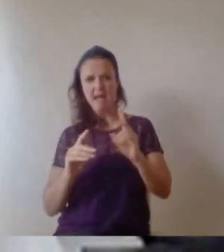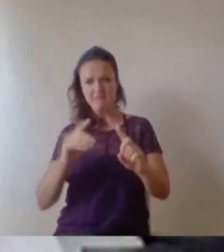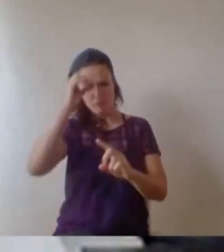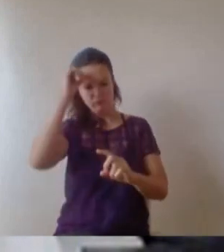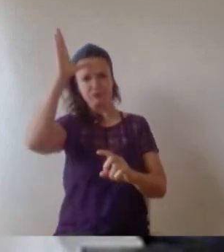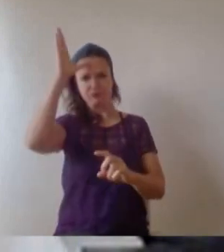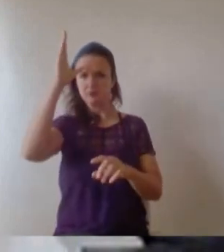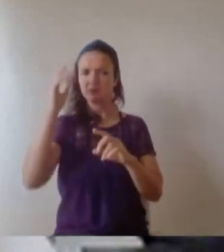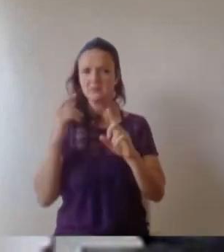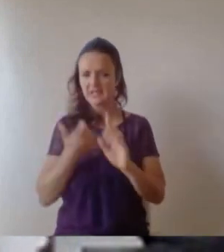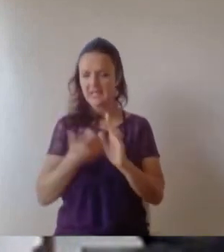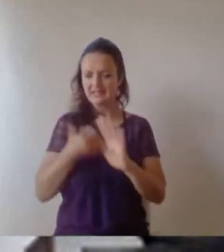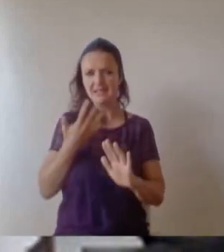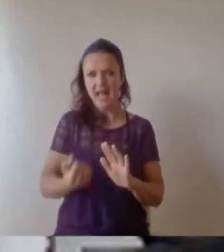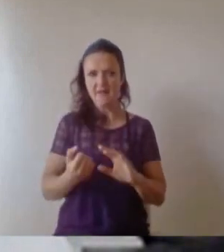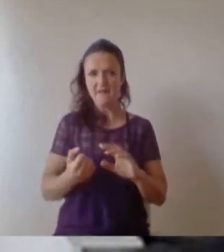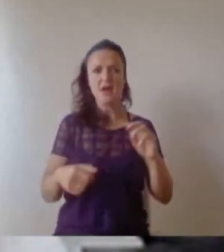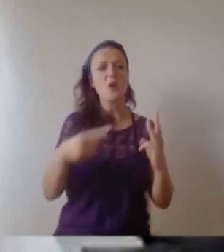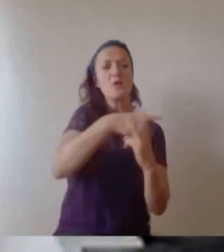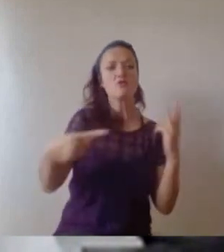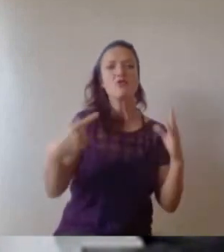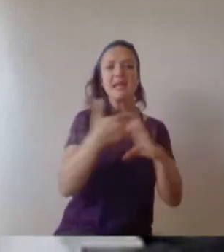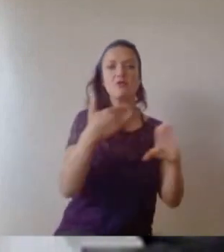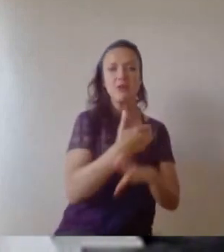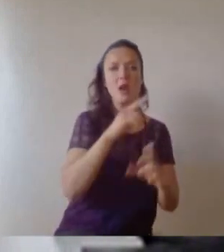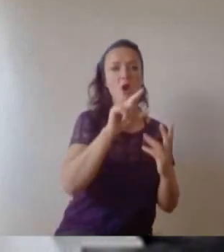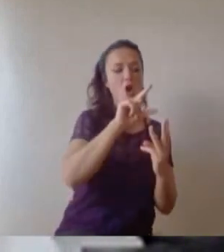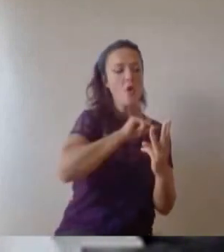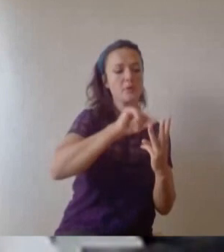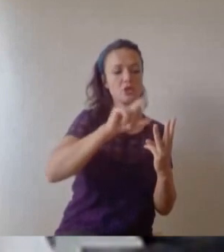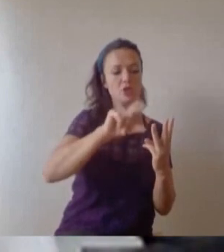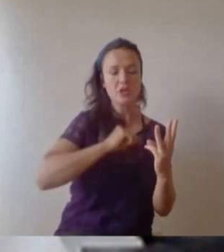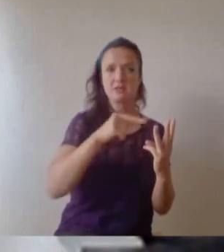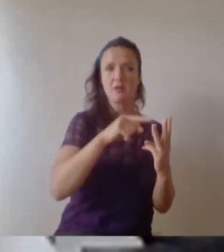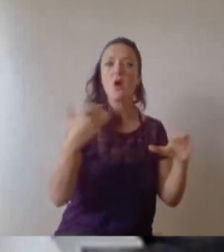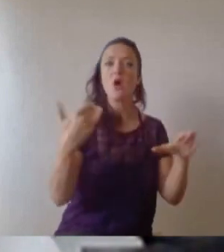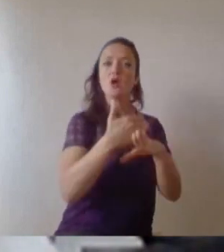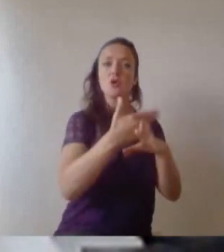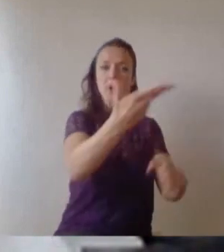three career options when I left University. So I had a job offer as a Project Manager at a large engineering company